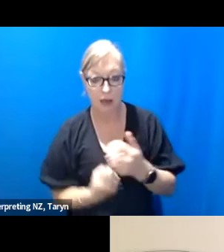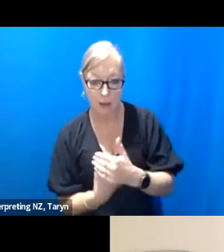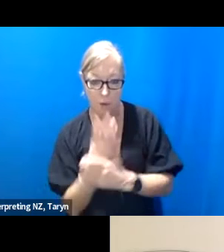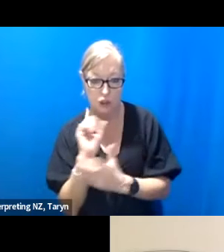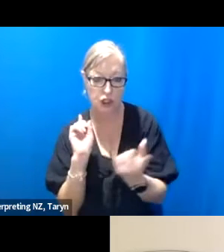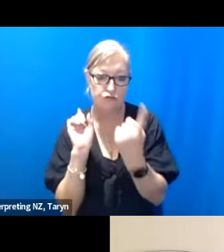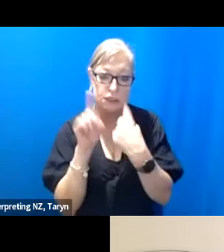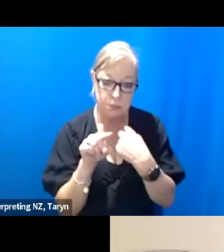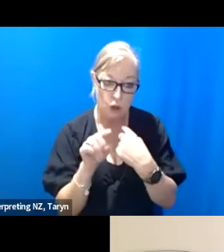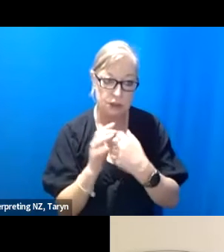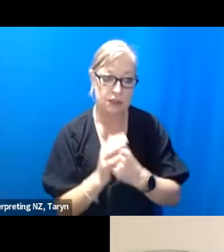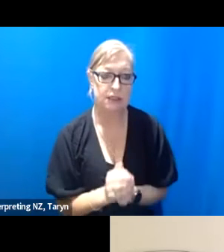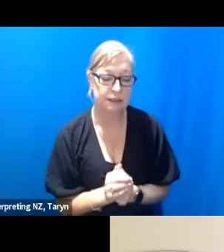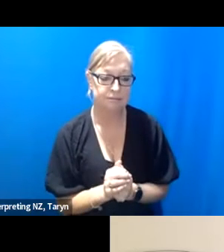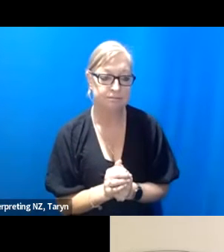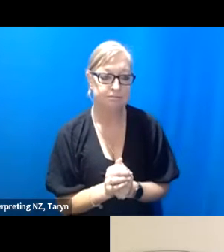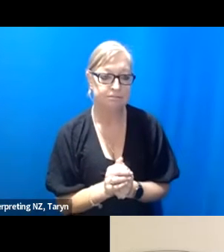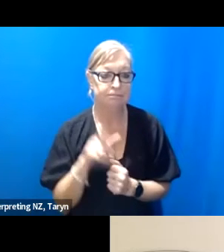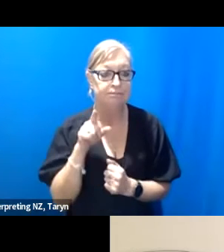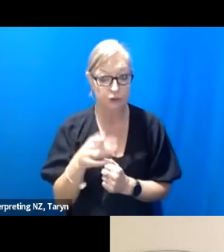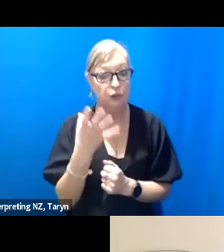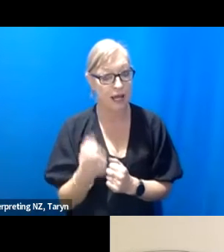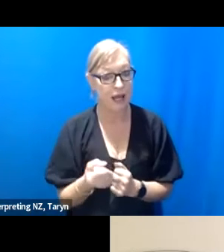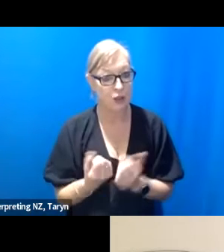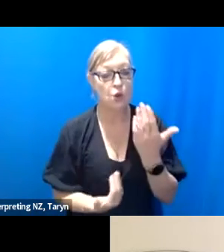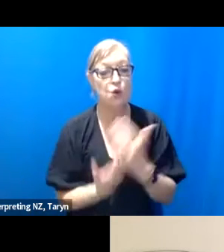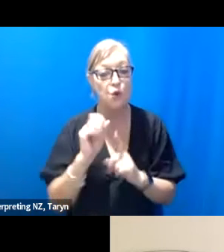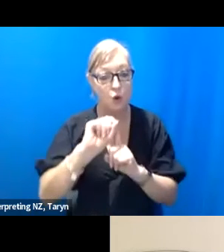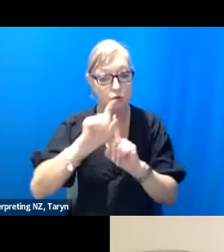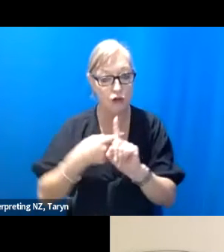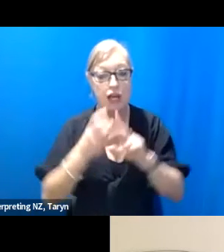if anyone's interested in that, she has a very new project and research project that's